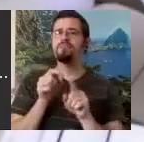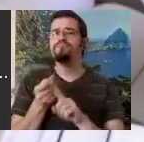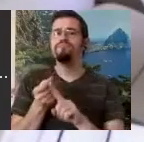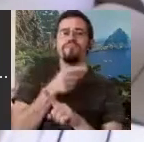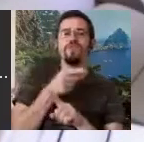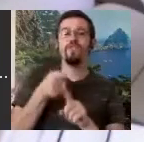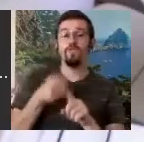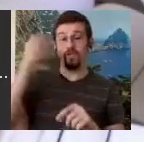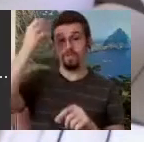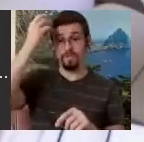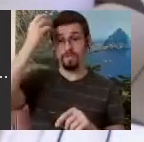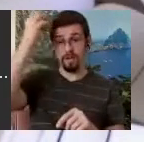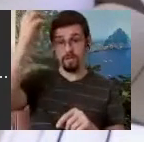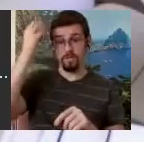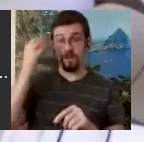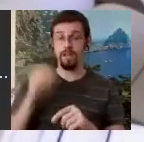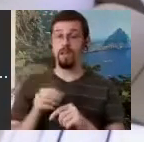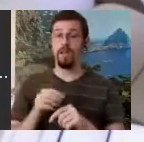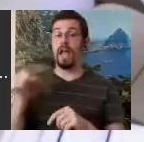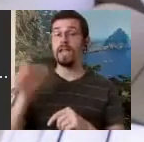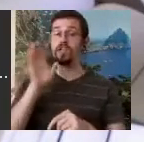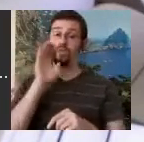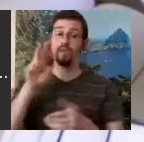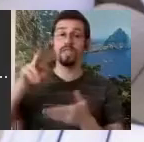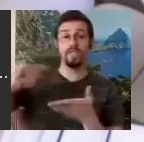fingers, her, because she was older and she couldn't dance anymore although she